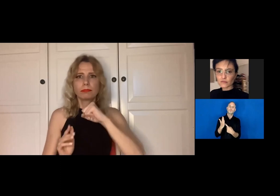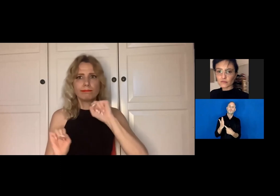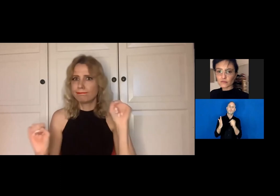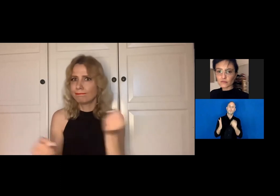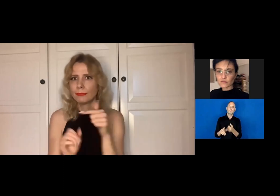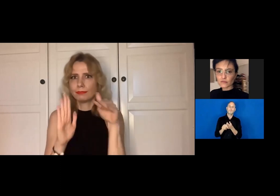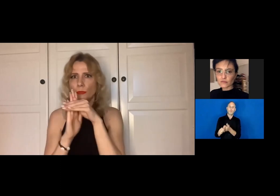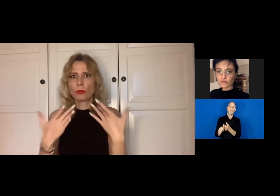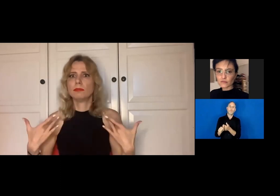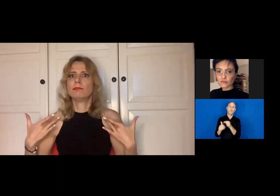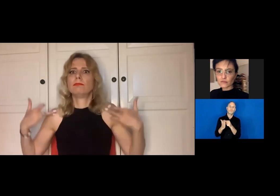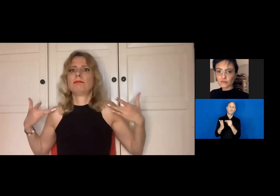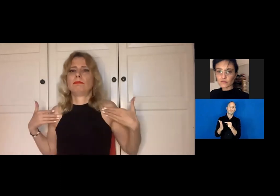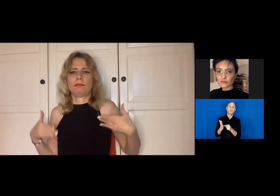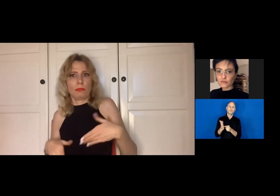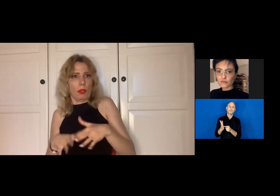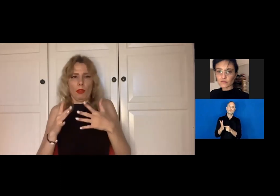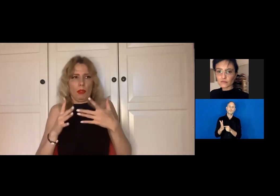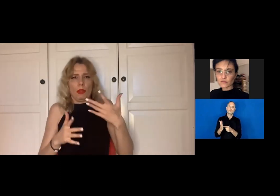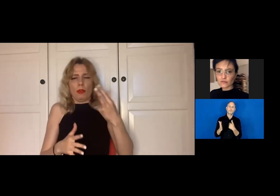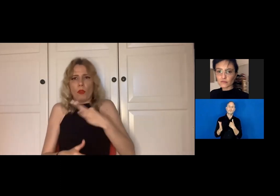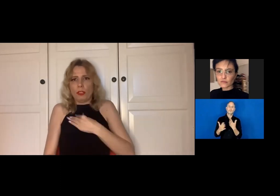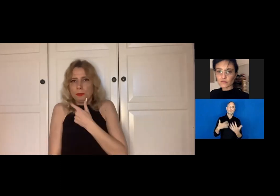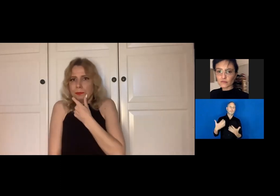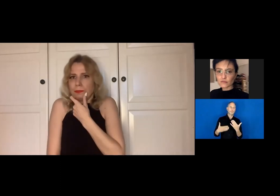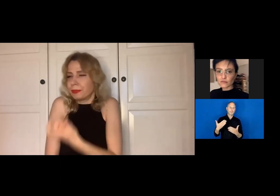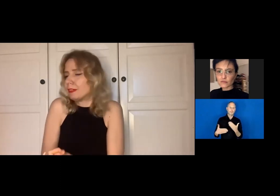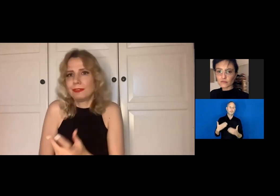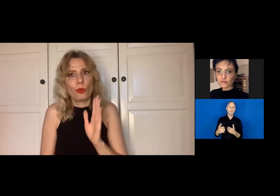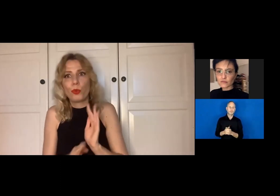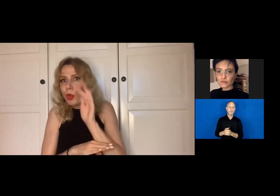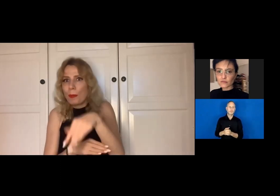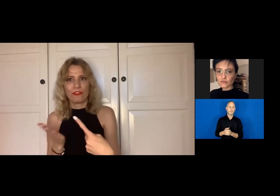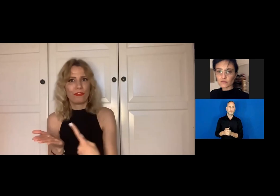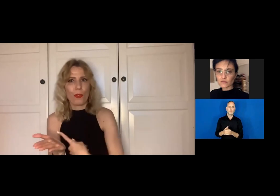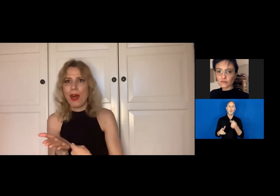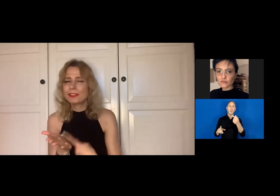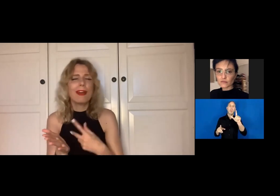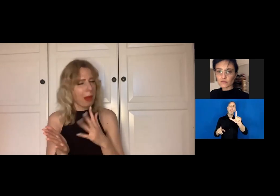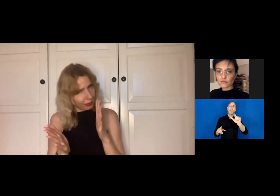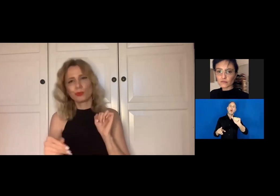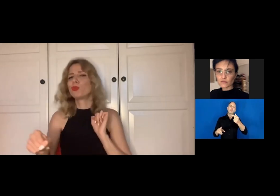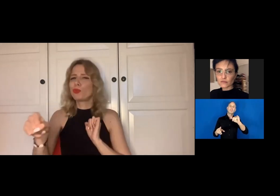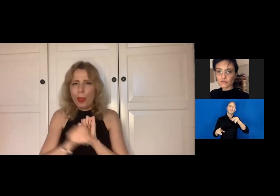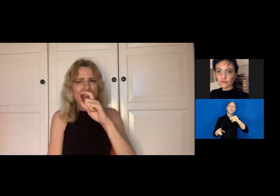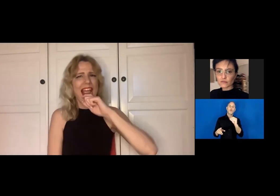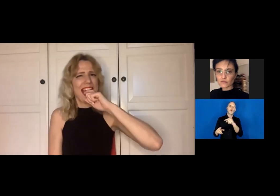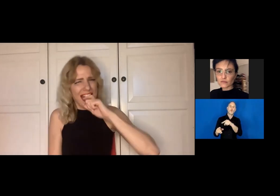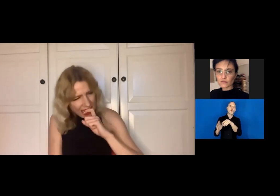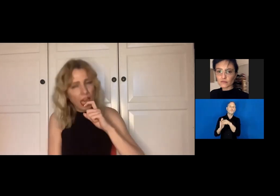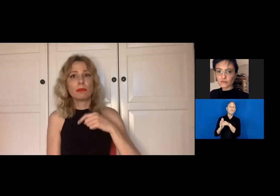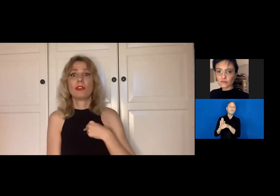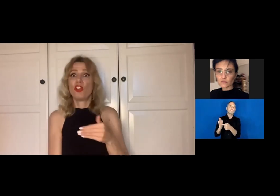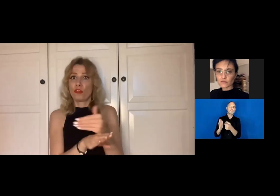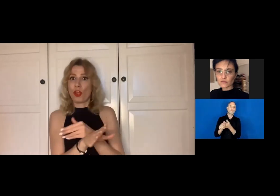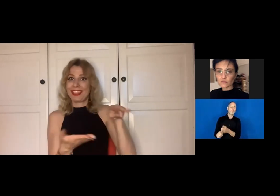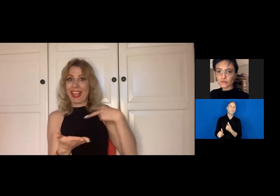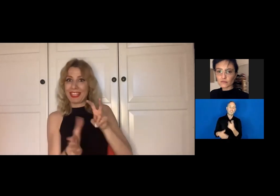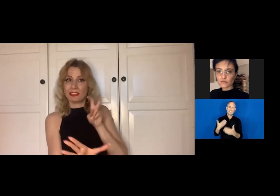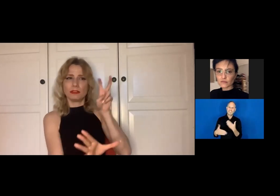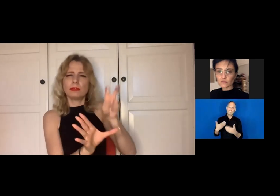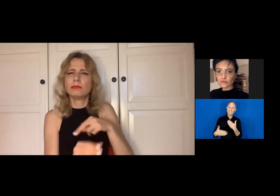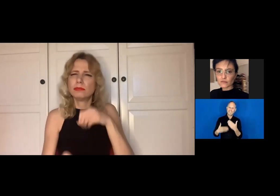Latino dancers and how to posture yourself and everything. I felt it was really stressful to have a workout for this show.